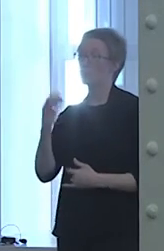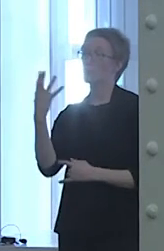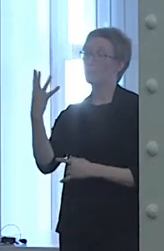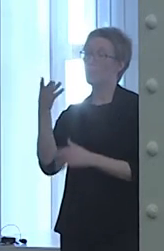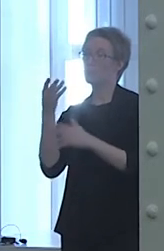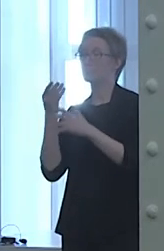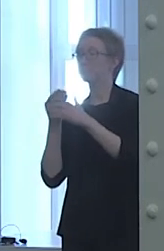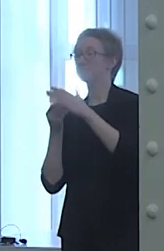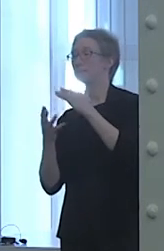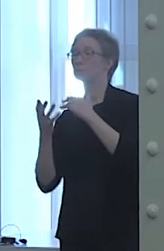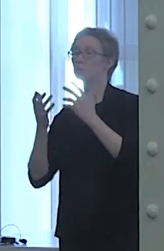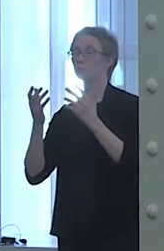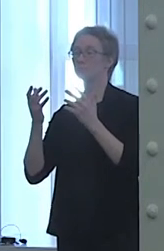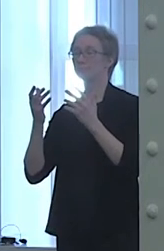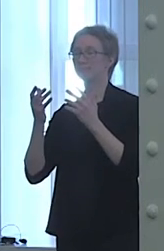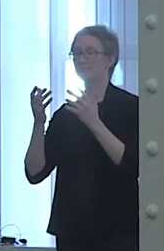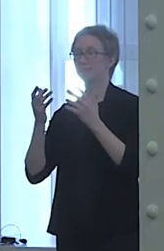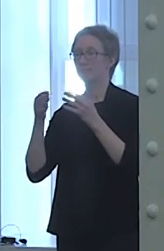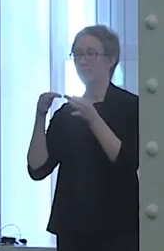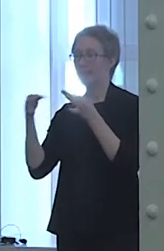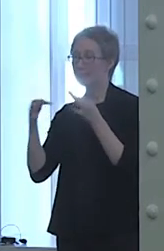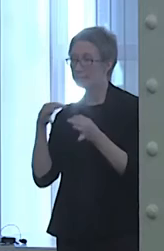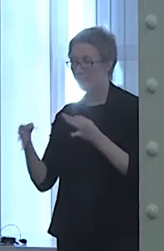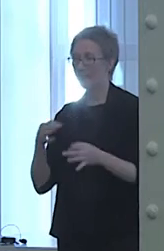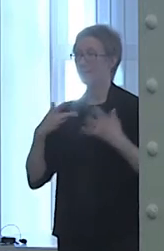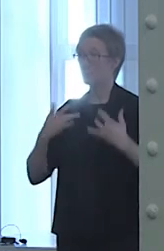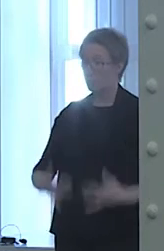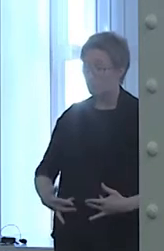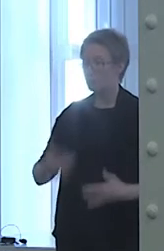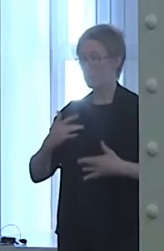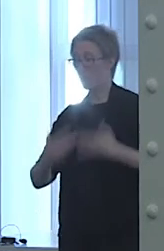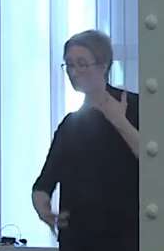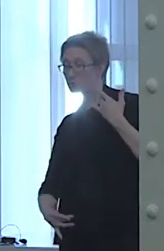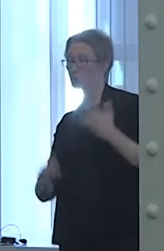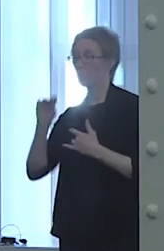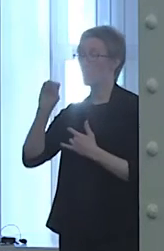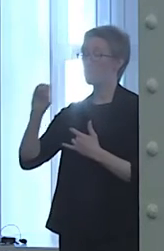depression, or bipolar disorder to loved ones, professors, and employers.